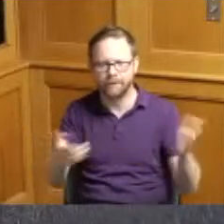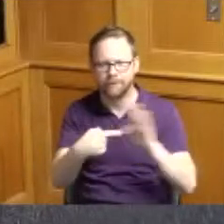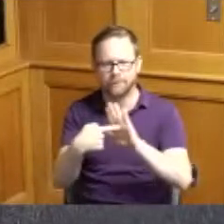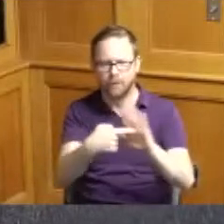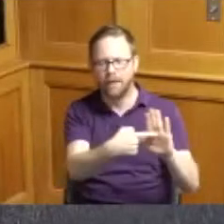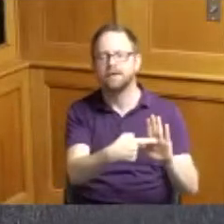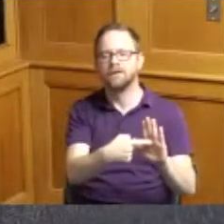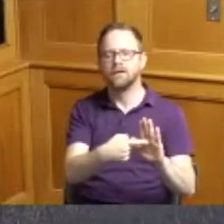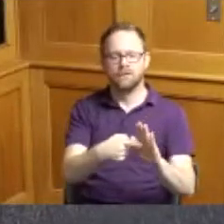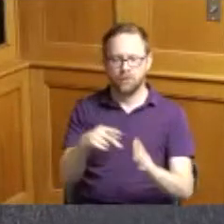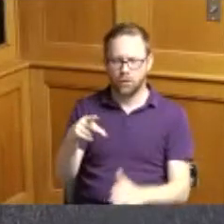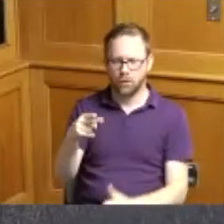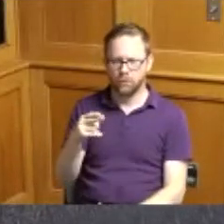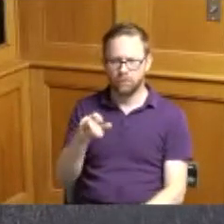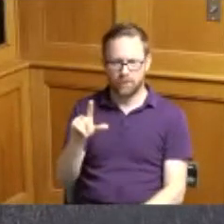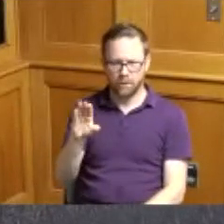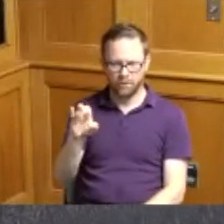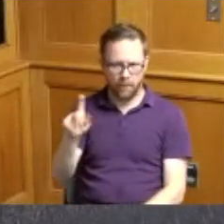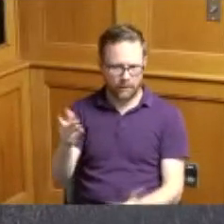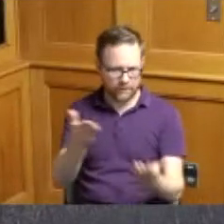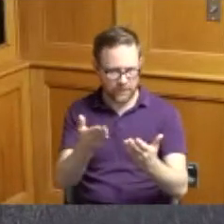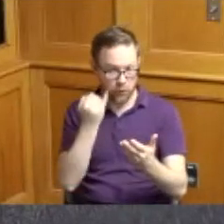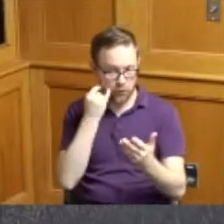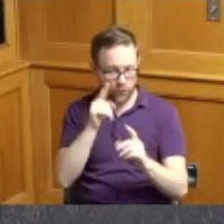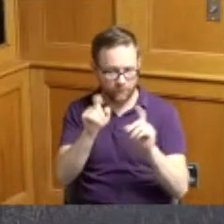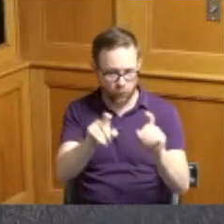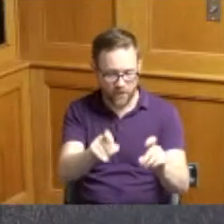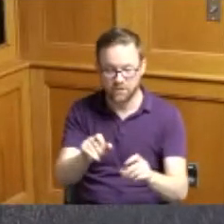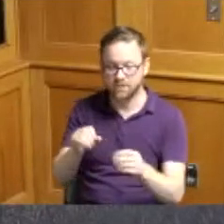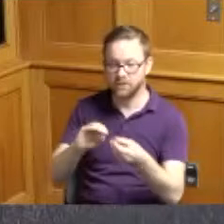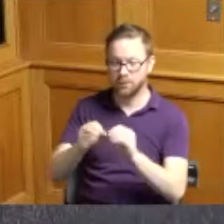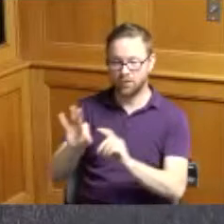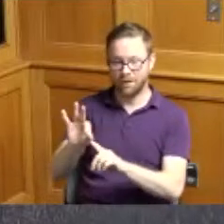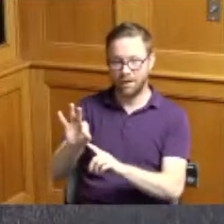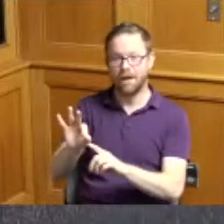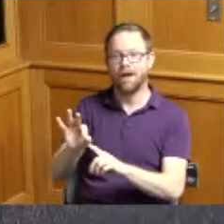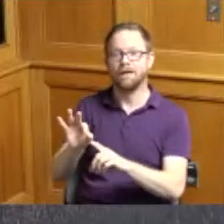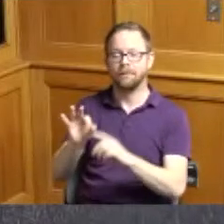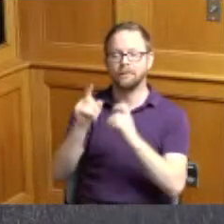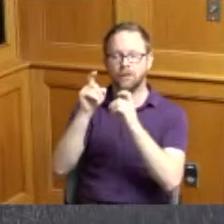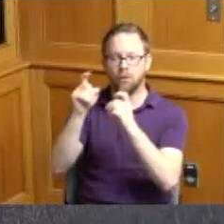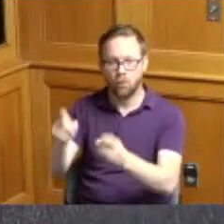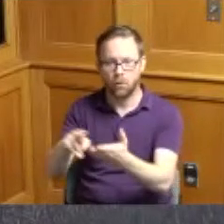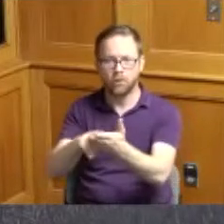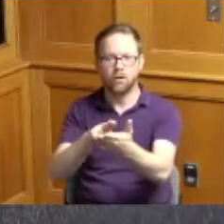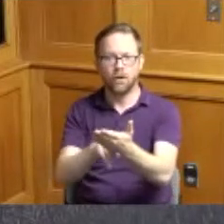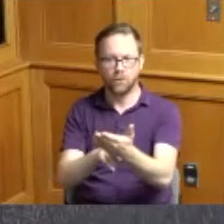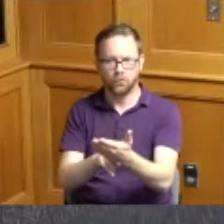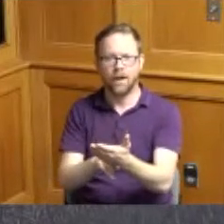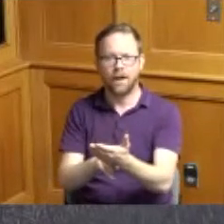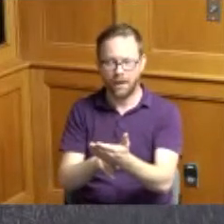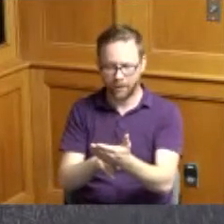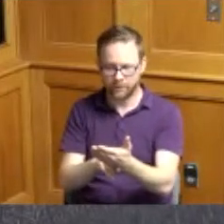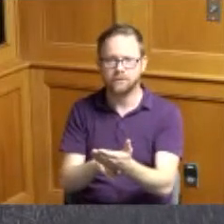or comments item nine is a bid Awards and contracts authorized or executed by the purchasing